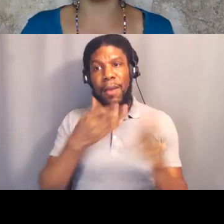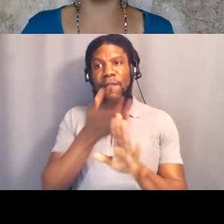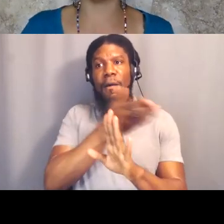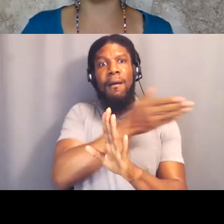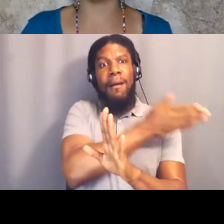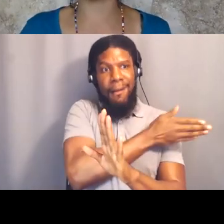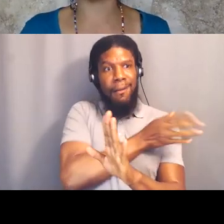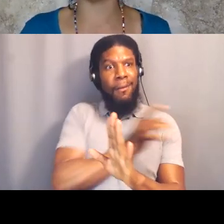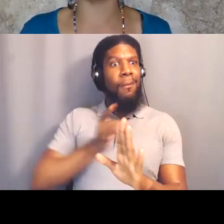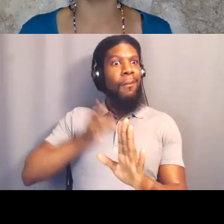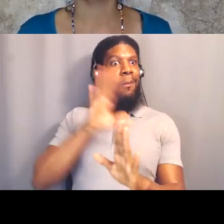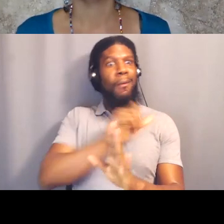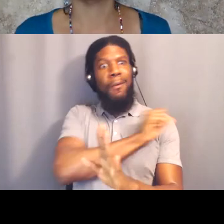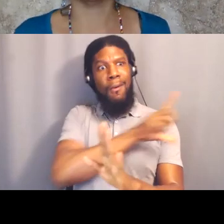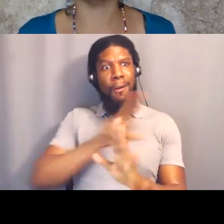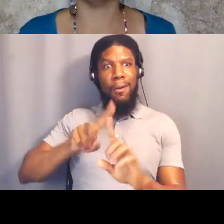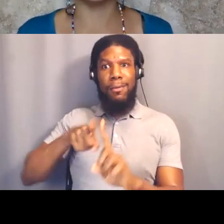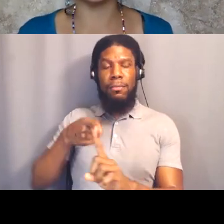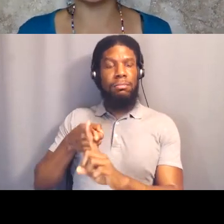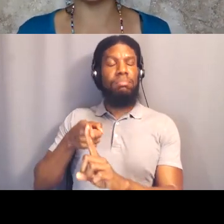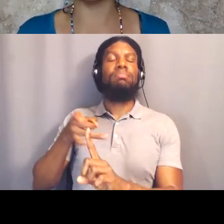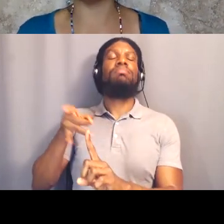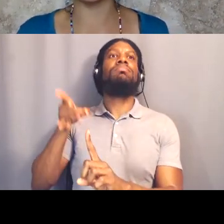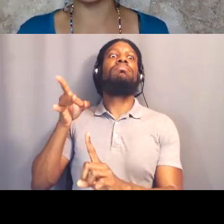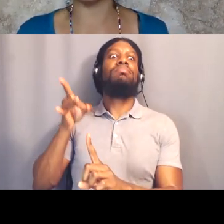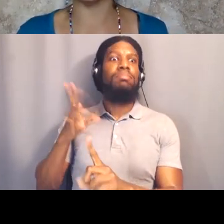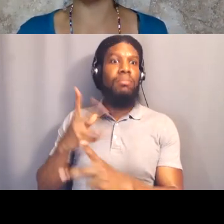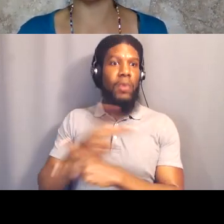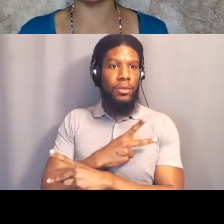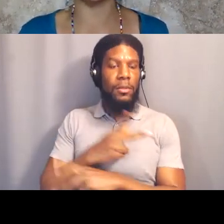And so we got the LA Democratic Party to call